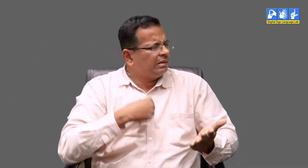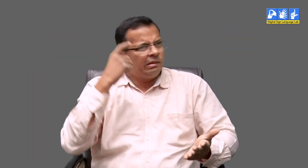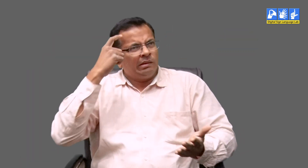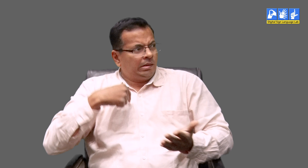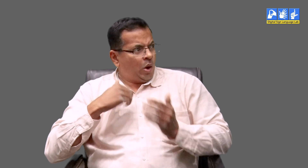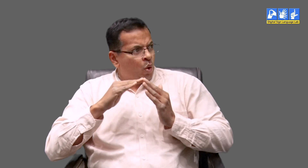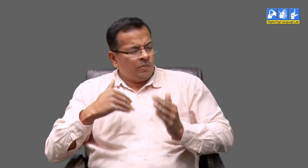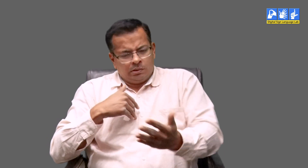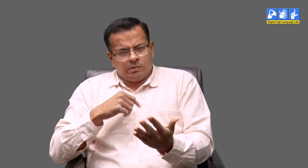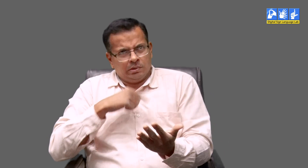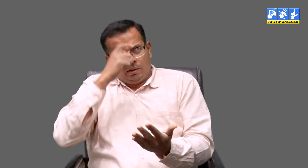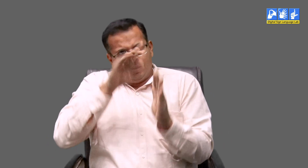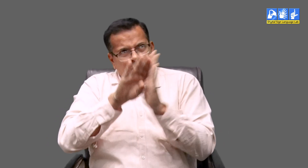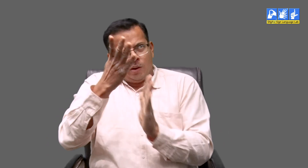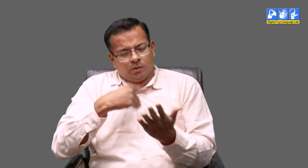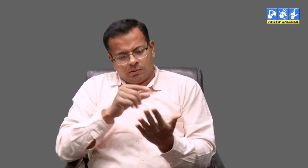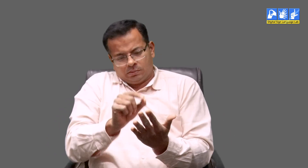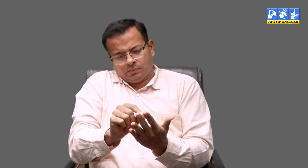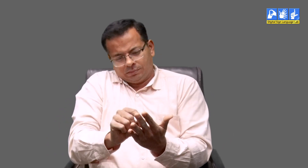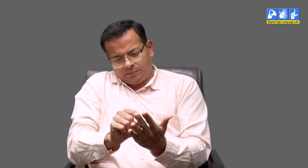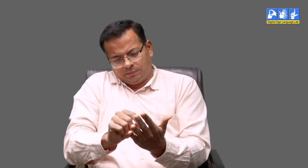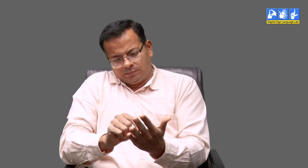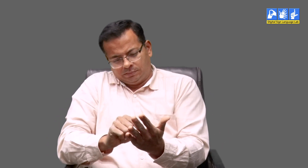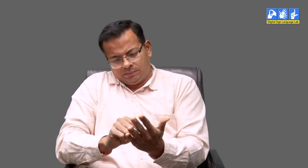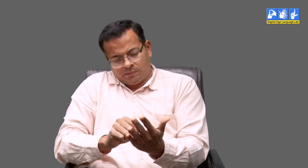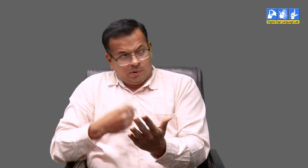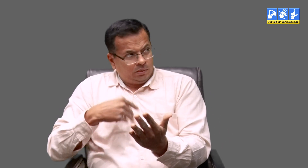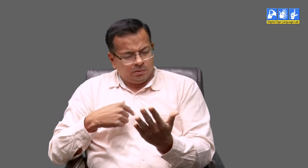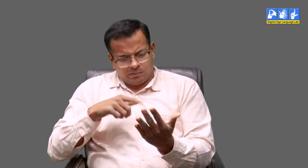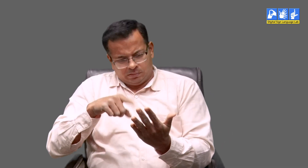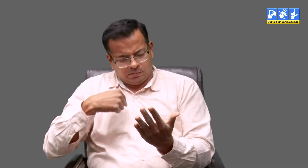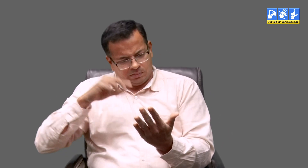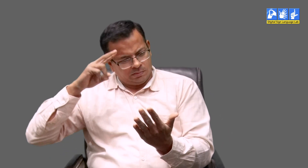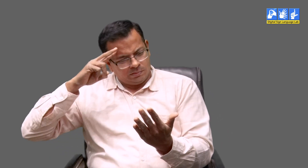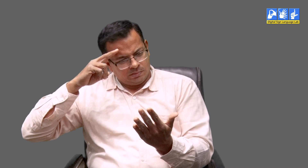If I want to write a letter correctly in English, I will write it first.